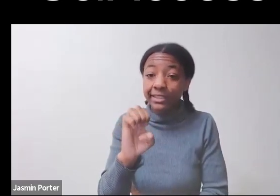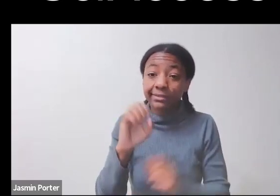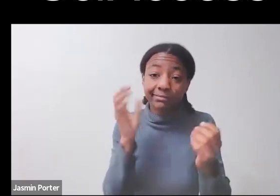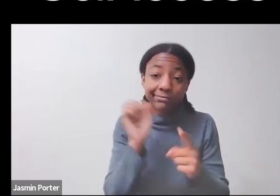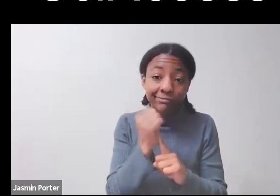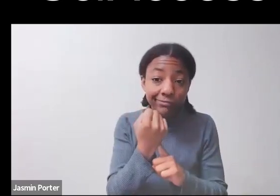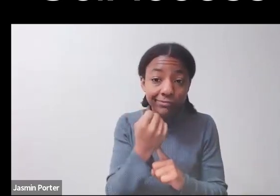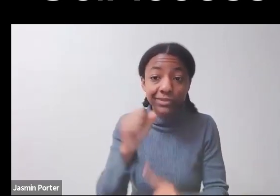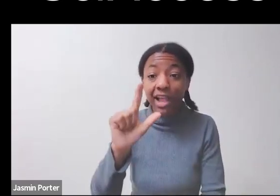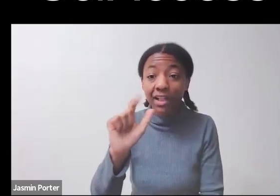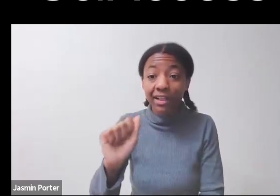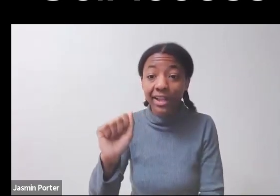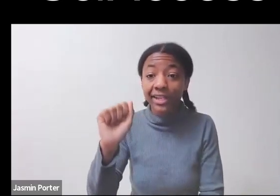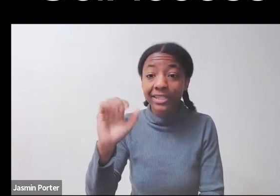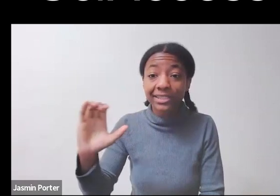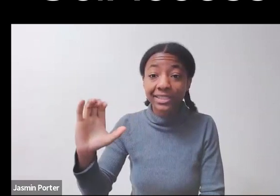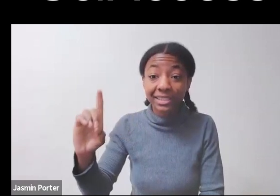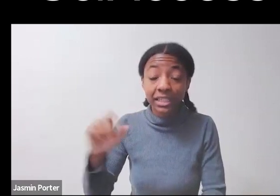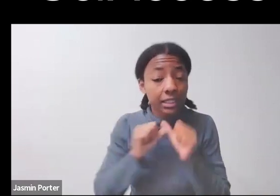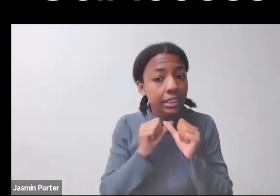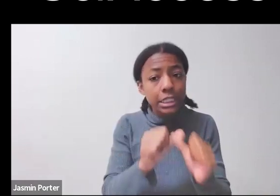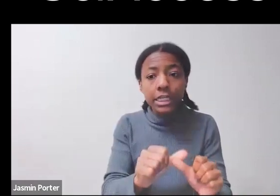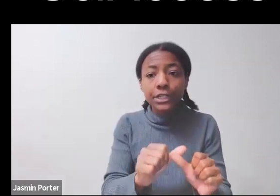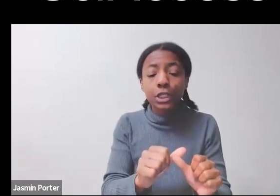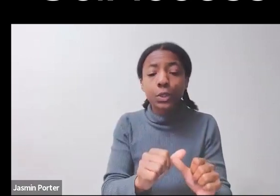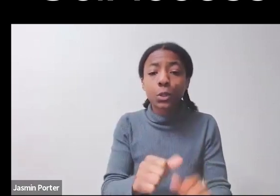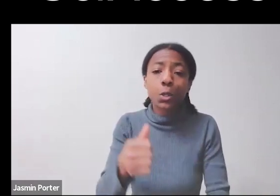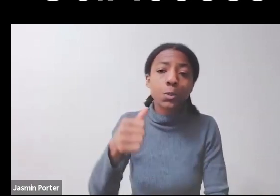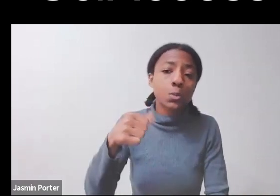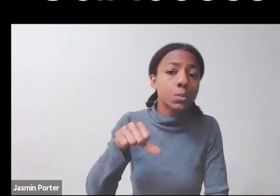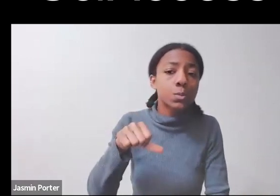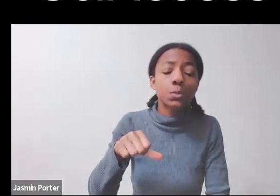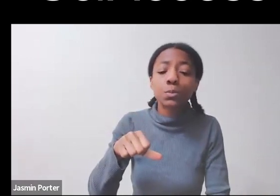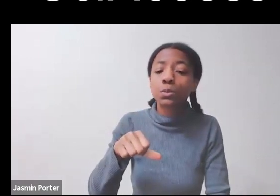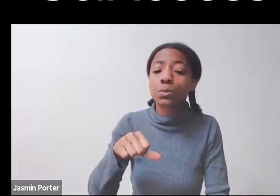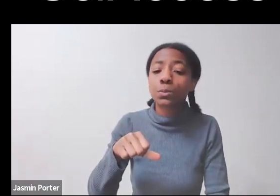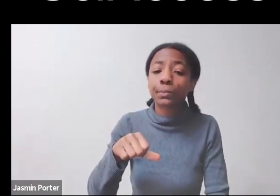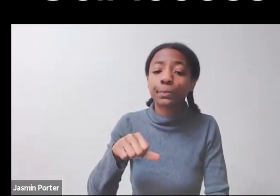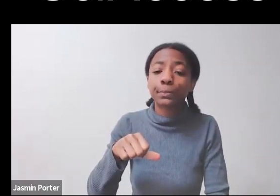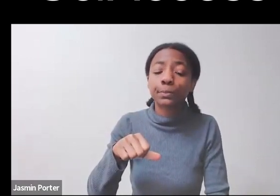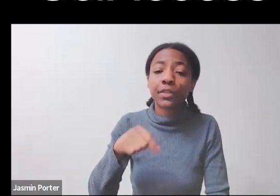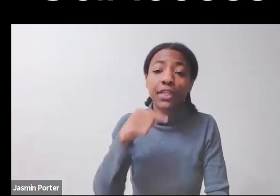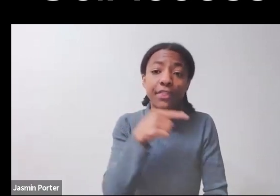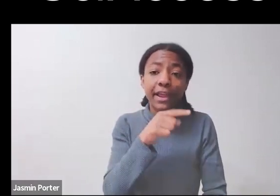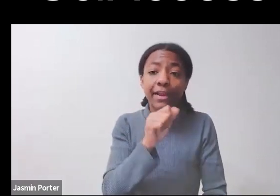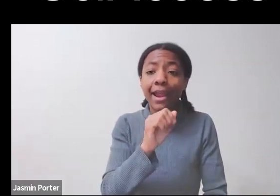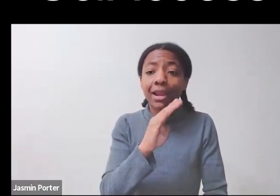that they were ableist and refused to just pay